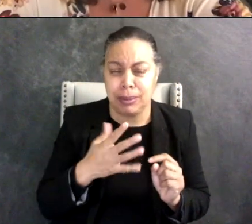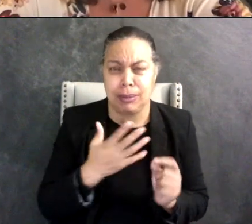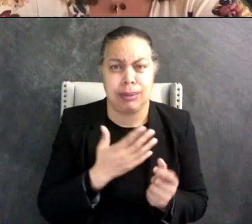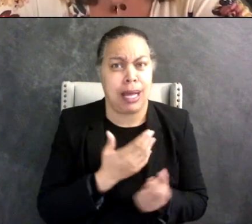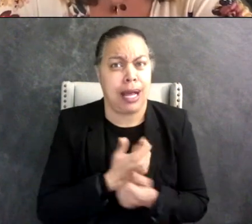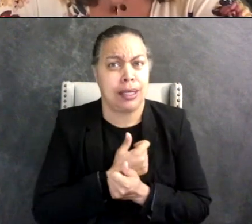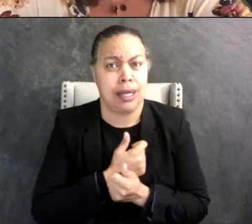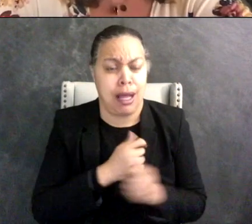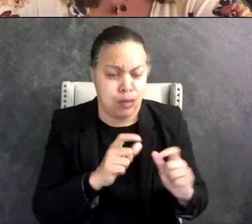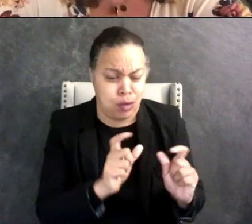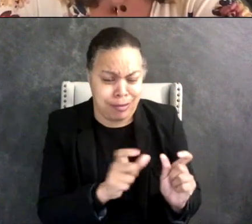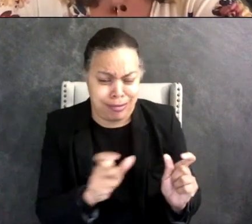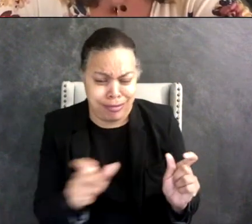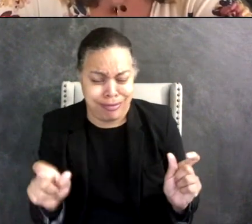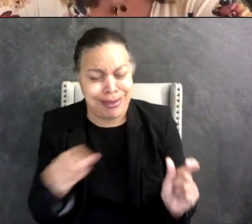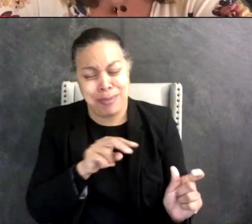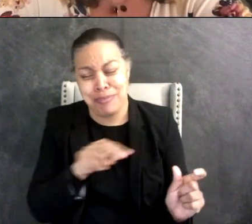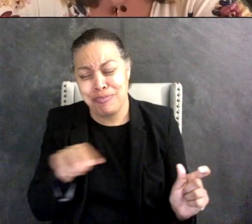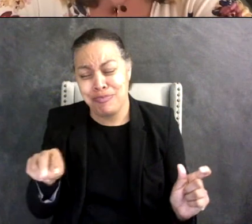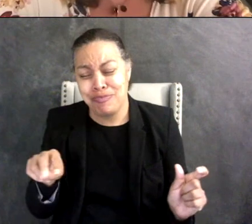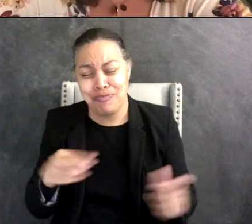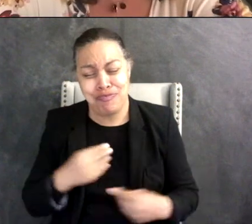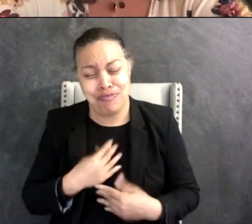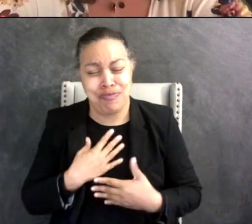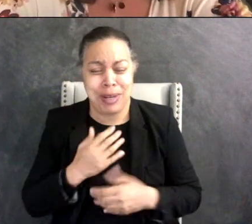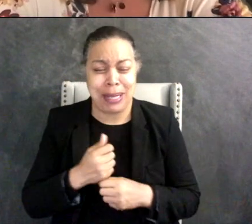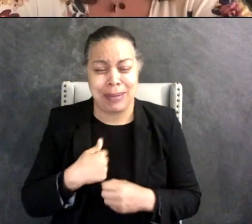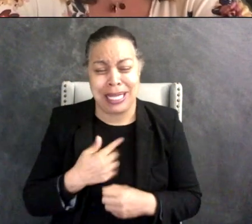look at them and they make me happy so I'm like, why couldn't he be happy looking at his cars